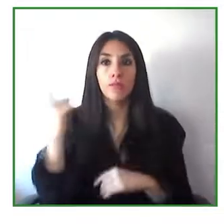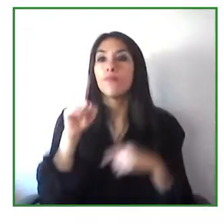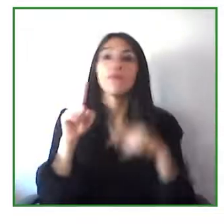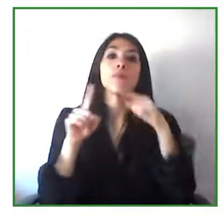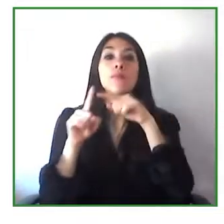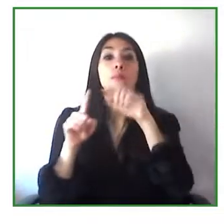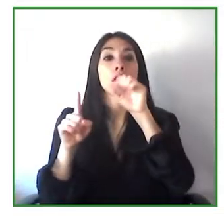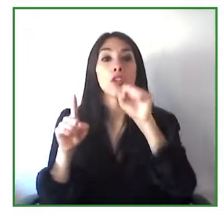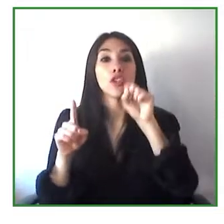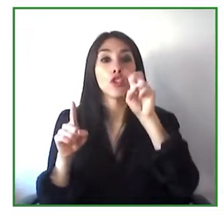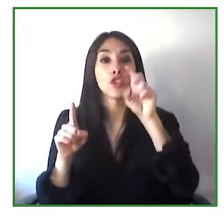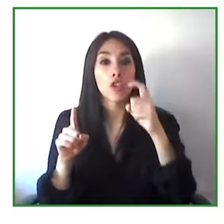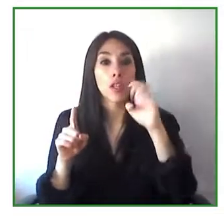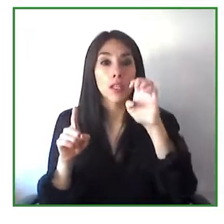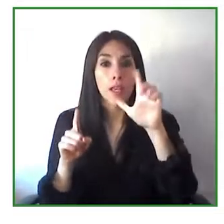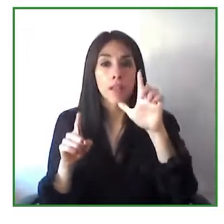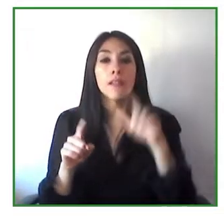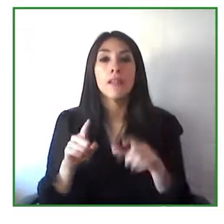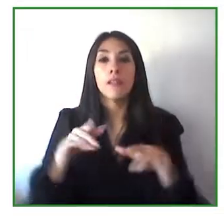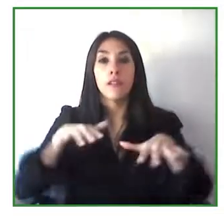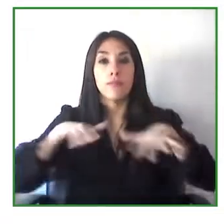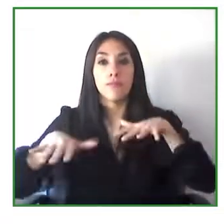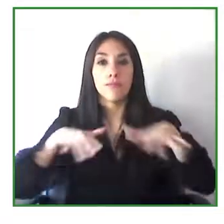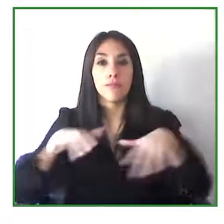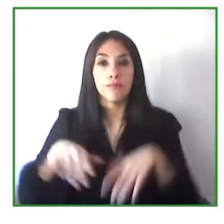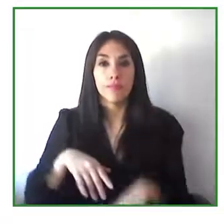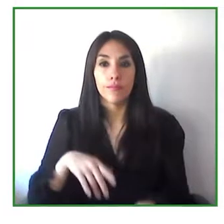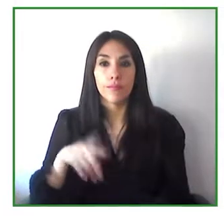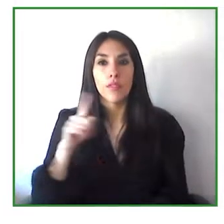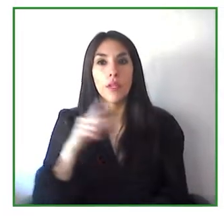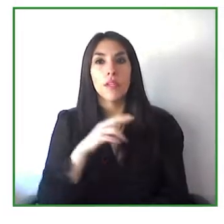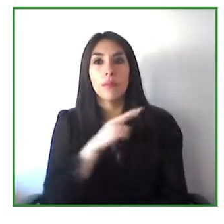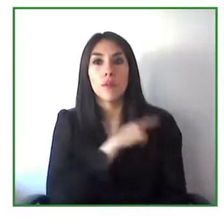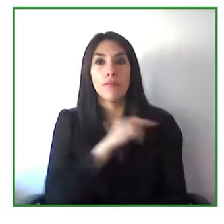Accessibility is a topic very close to my heart and it's possible